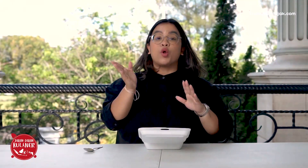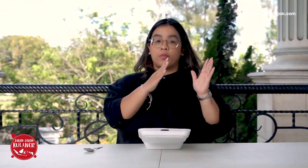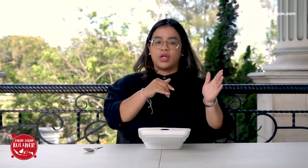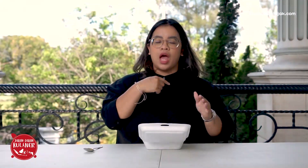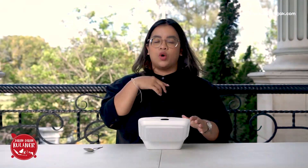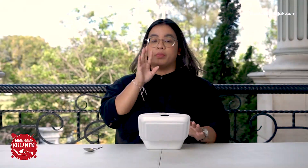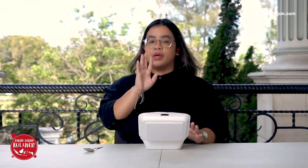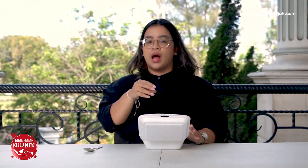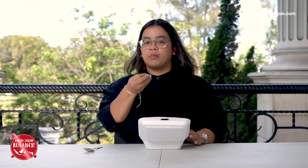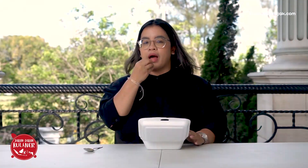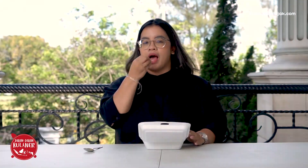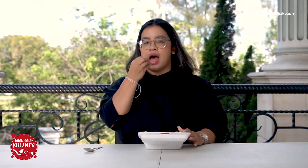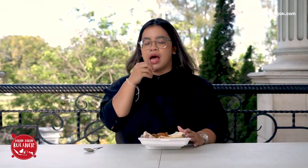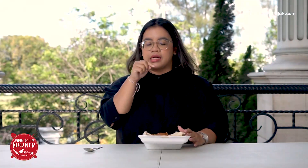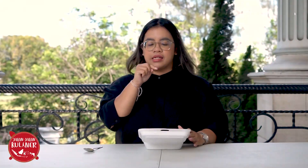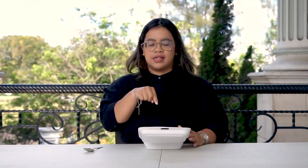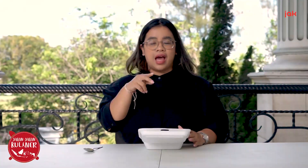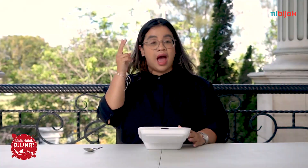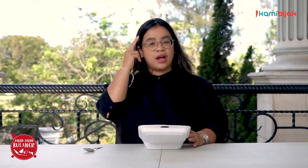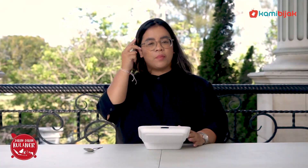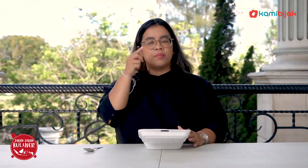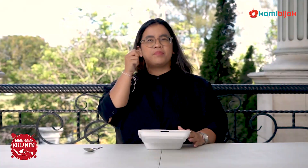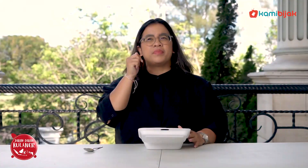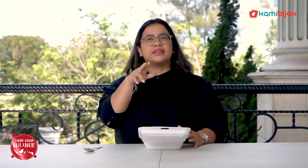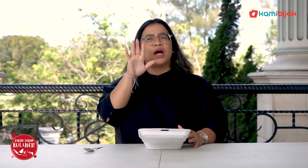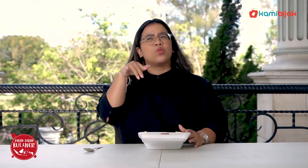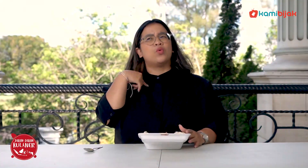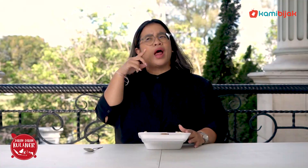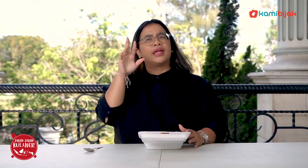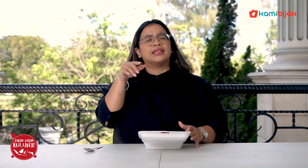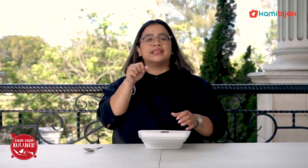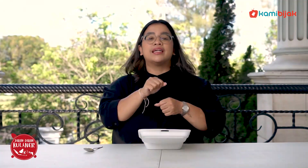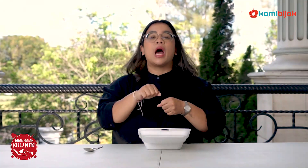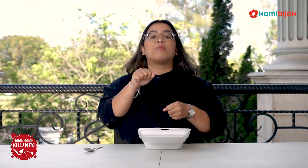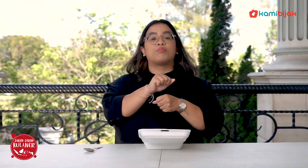Well, I've never tried Arabic food before,